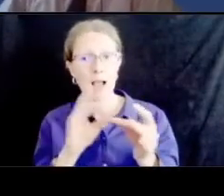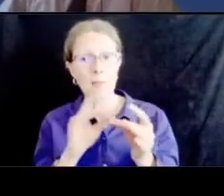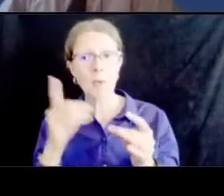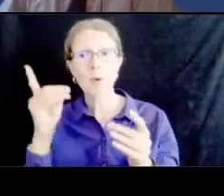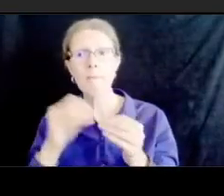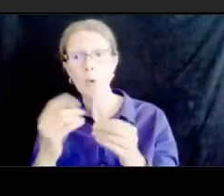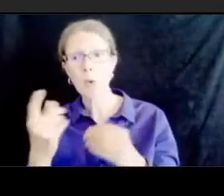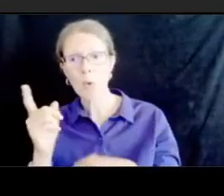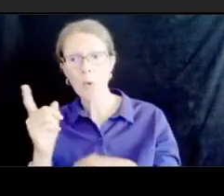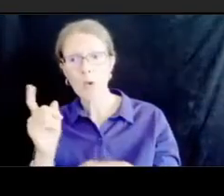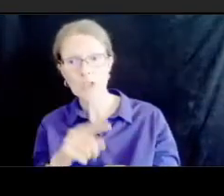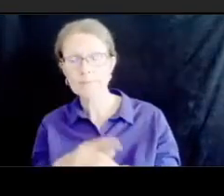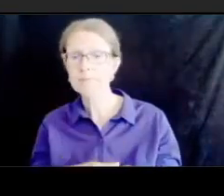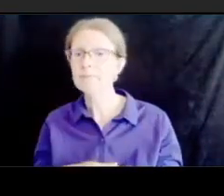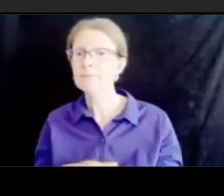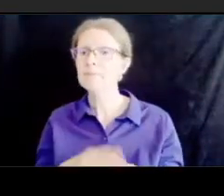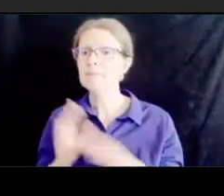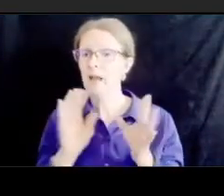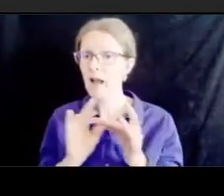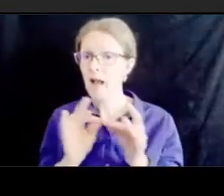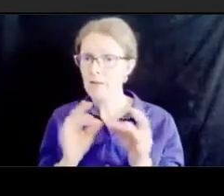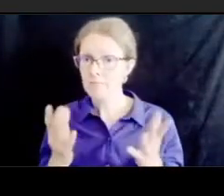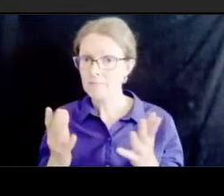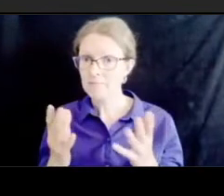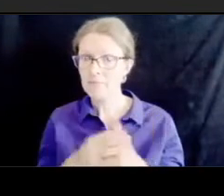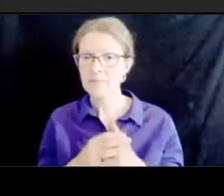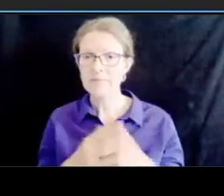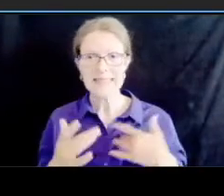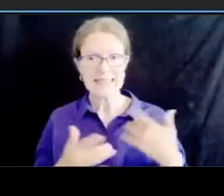very excited about the project and impressed with the thoroughness of the planning so far